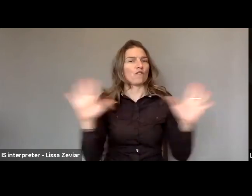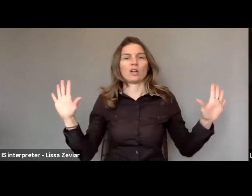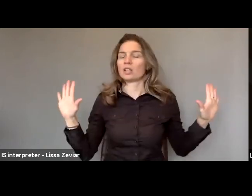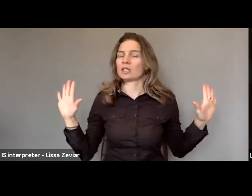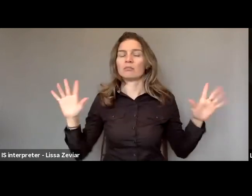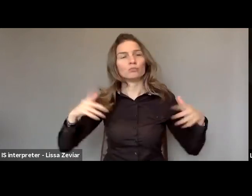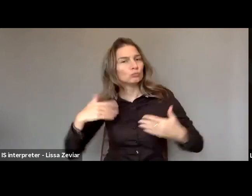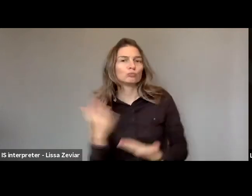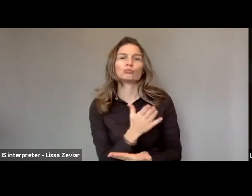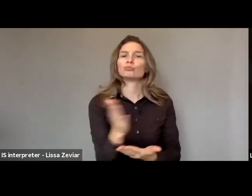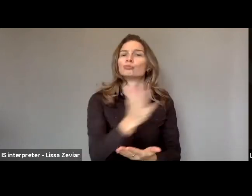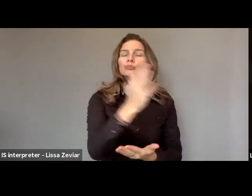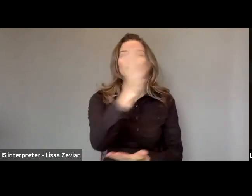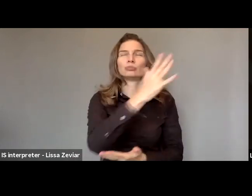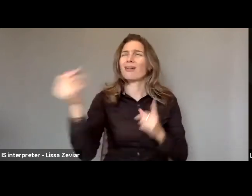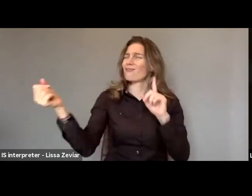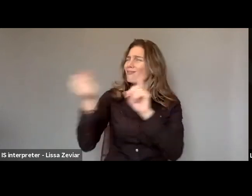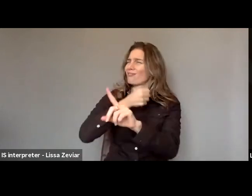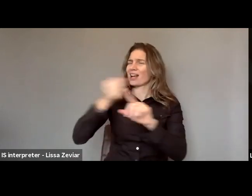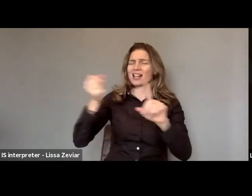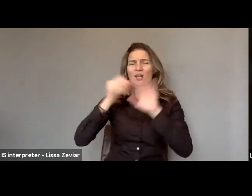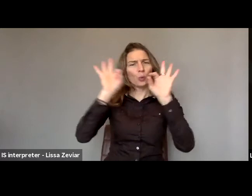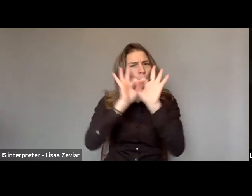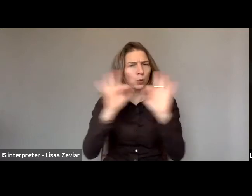So we have a chapter in the Gender Equality Strategy